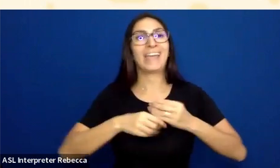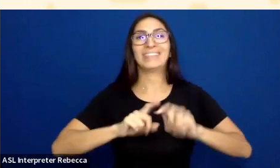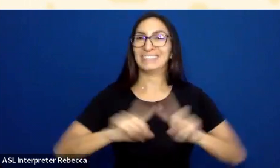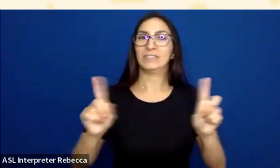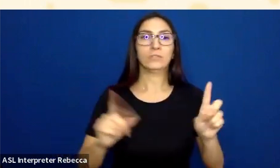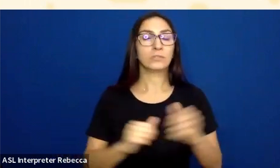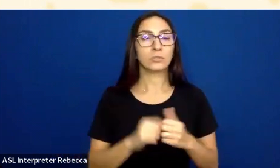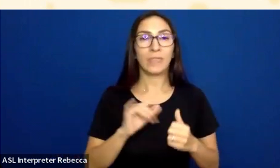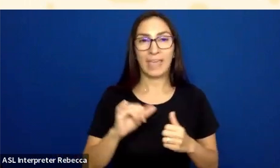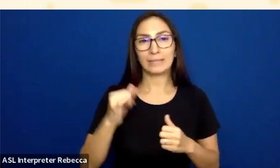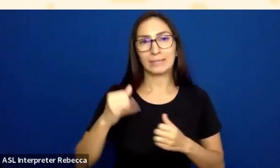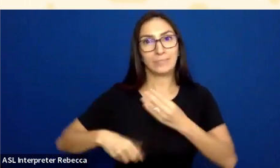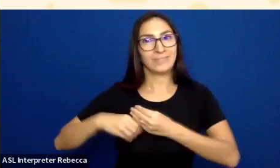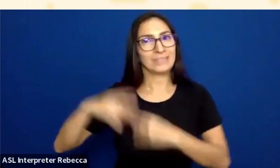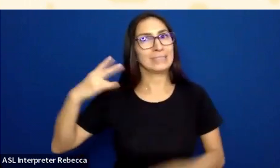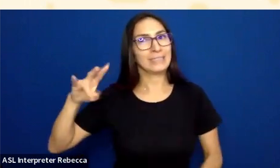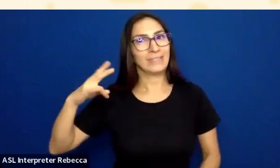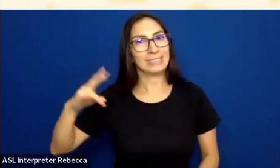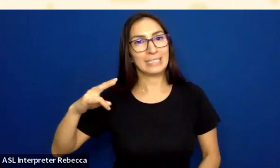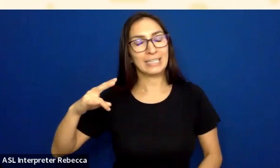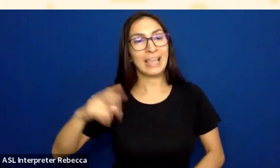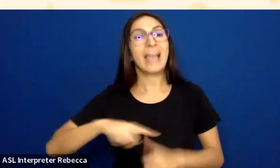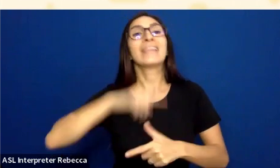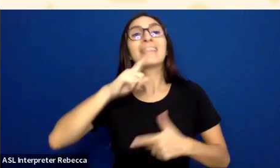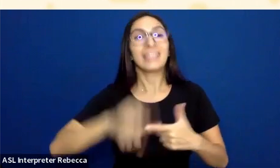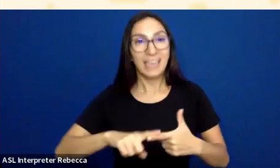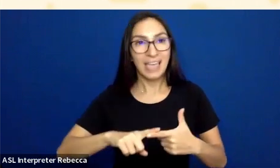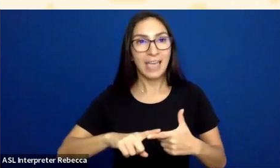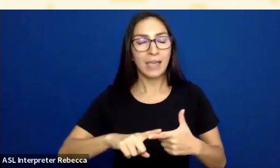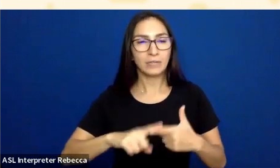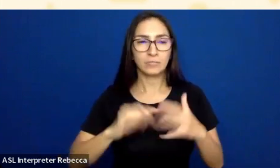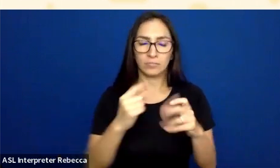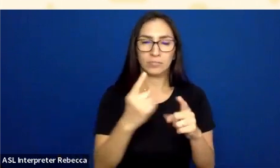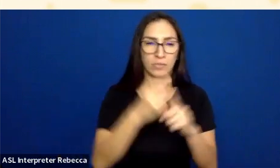Then what about the difference between the error state and the focus state?